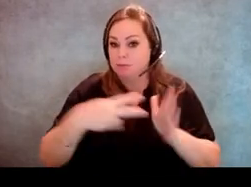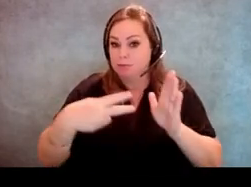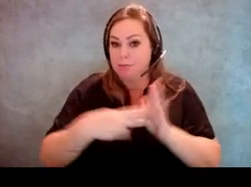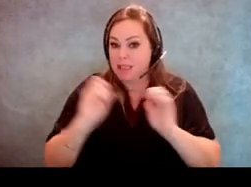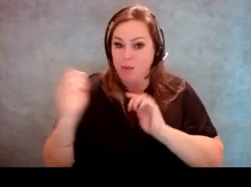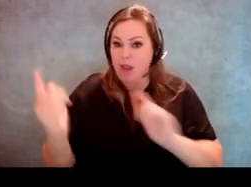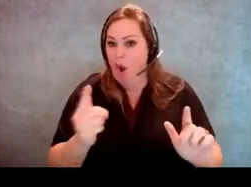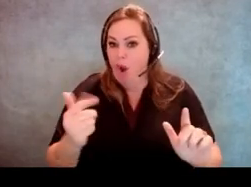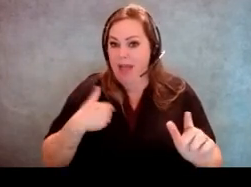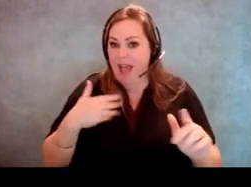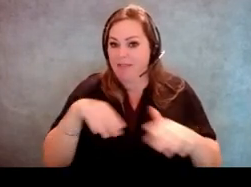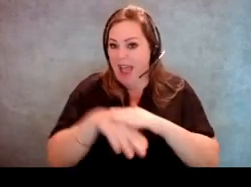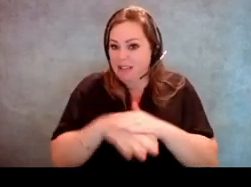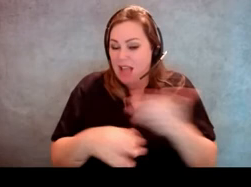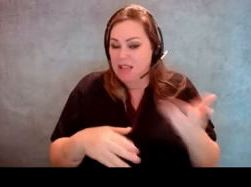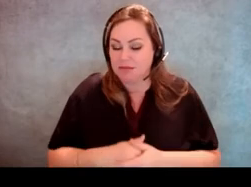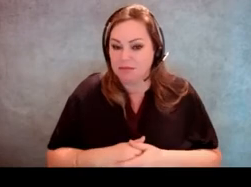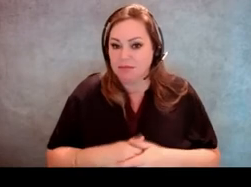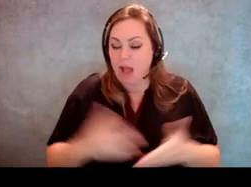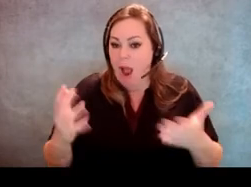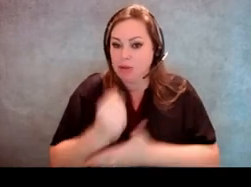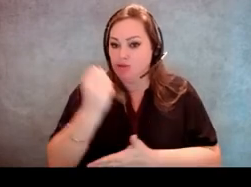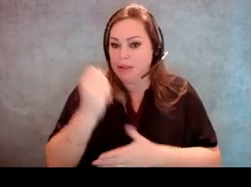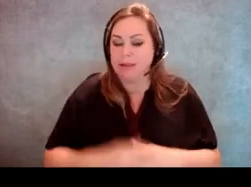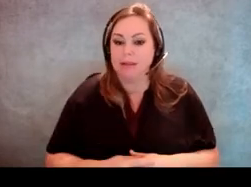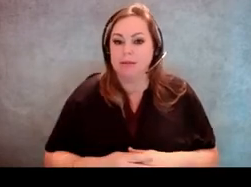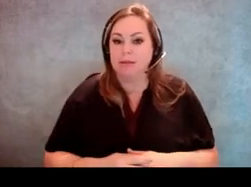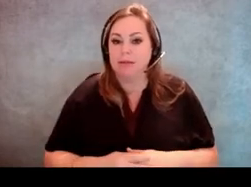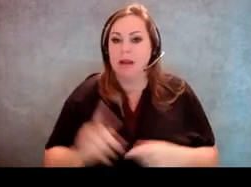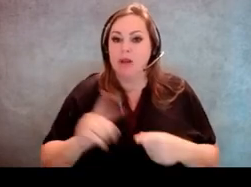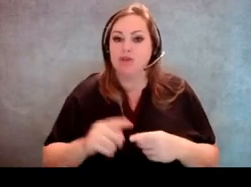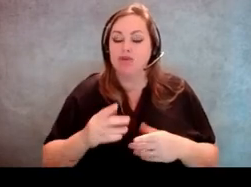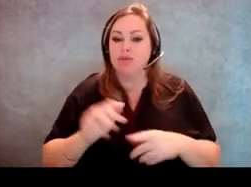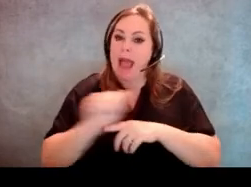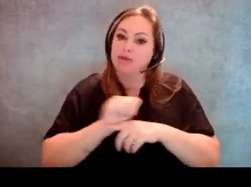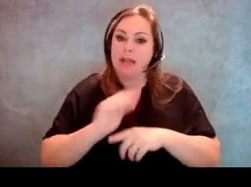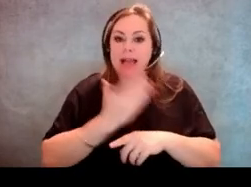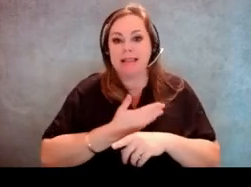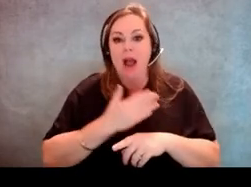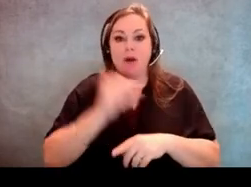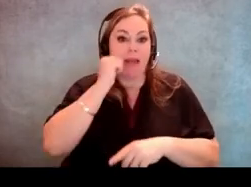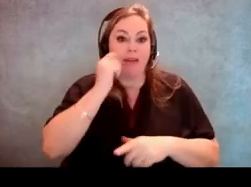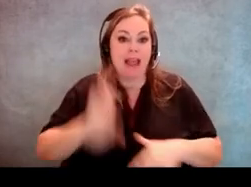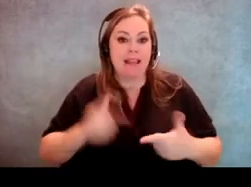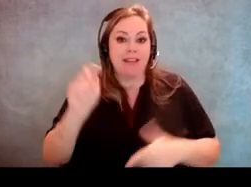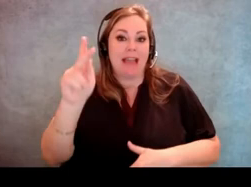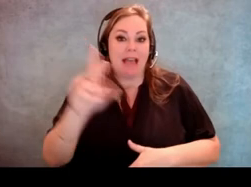have accessibility and opportunity to, you know, exercise our tasks of daily living and our civil rights.